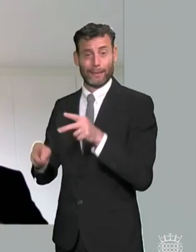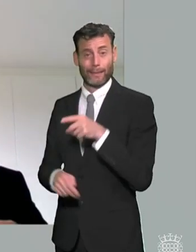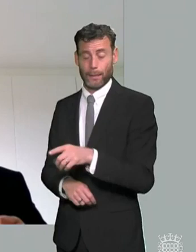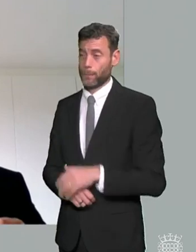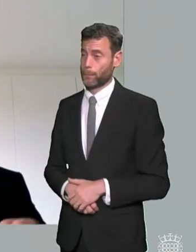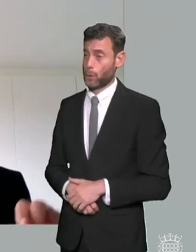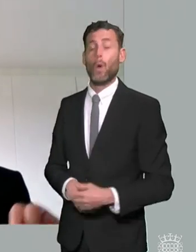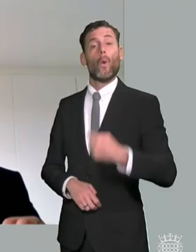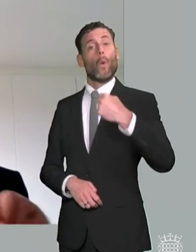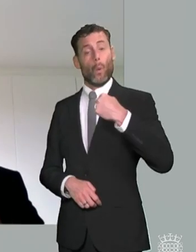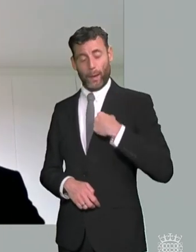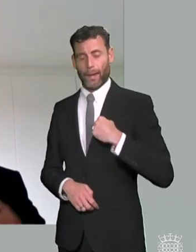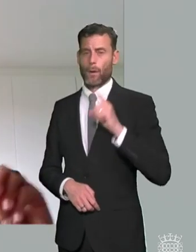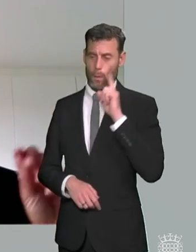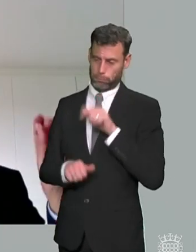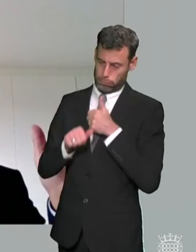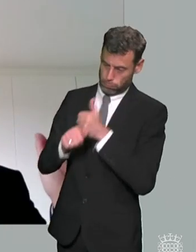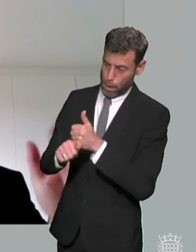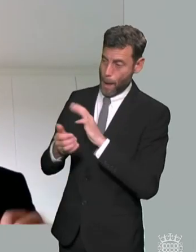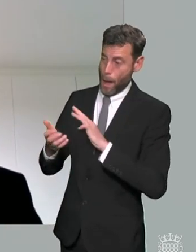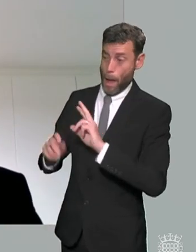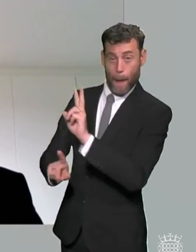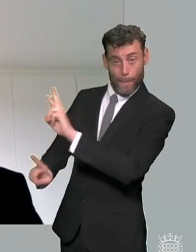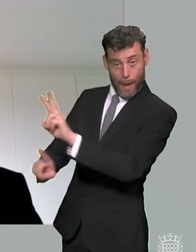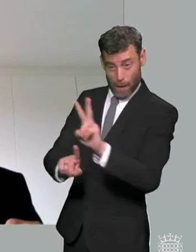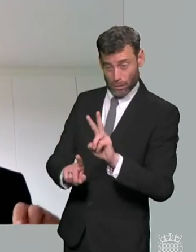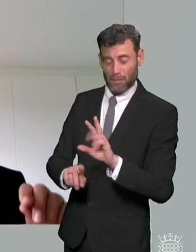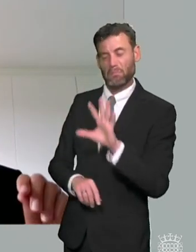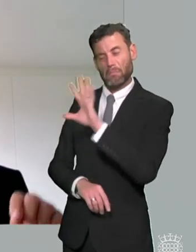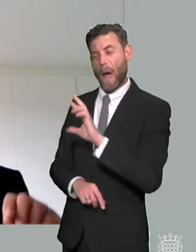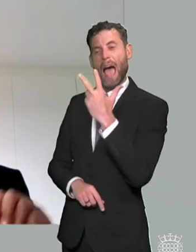that come to us and similarly the tribunal upholds i think something like 9 out of 10 the cases that